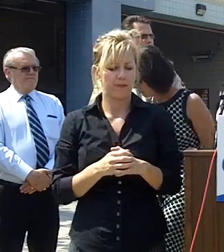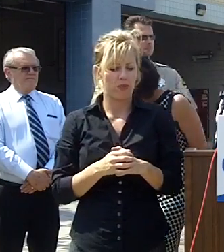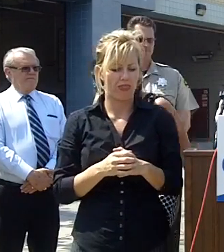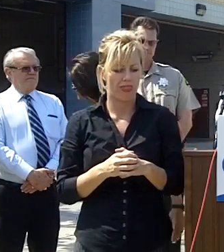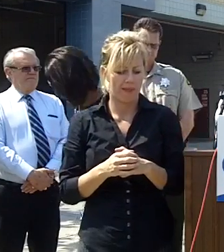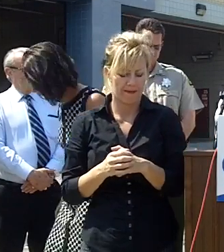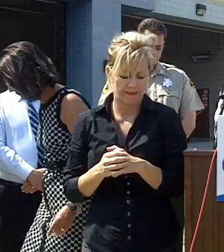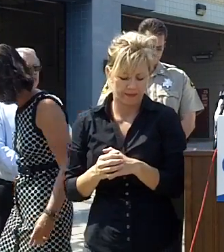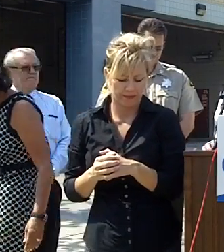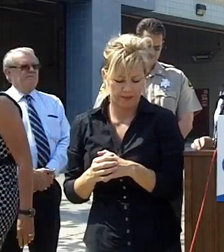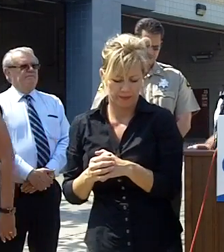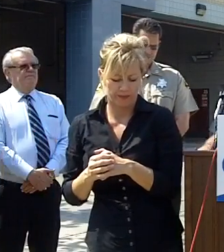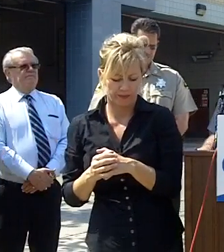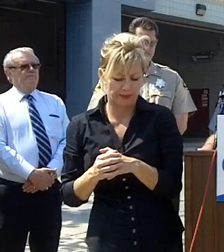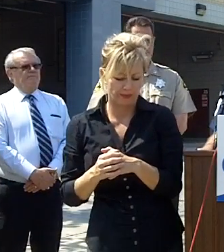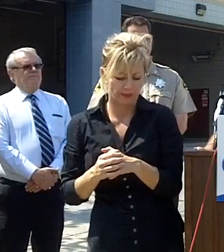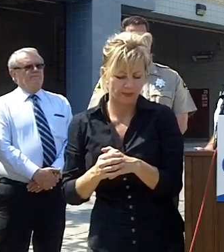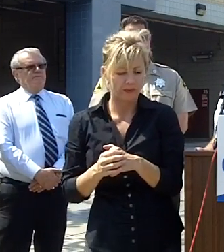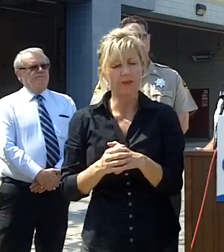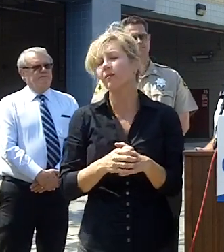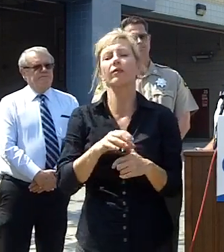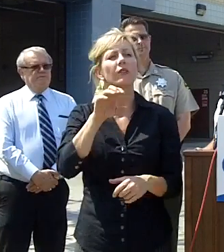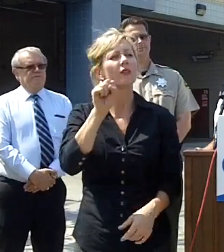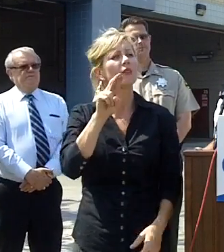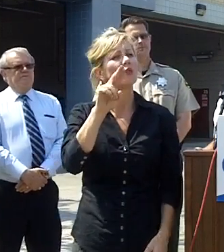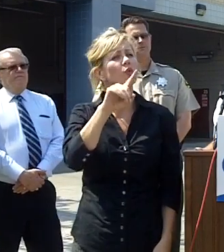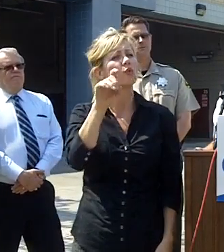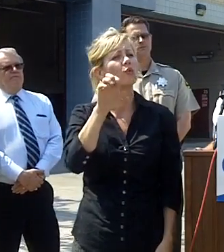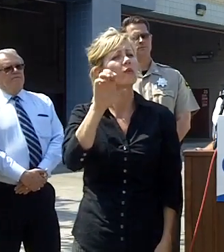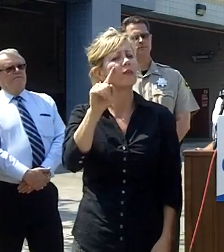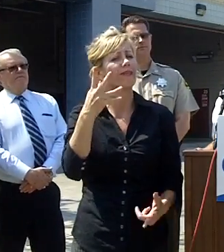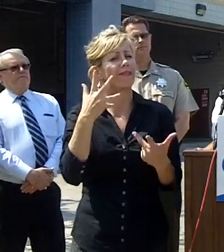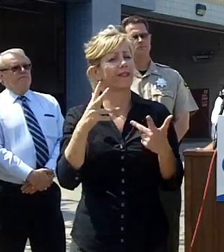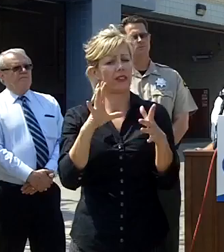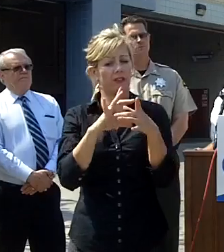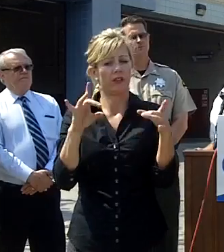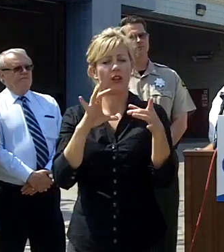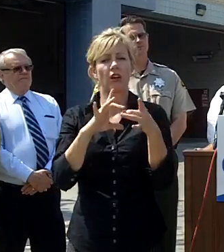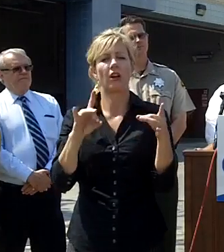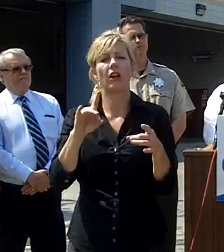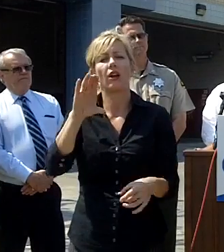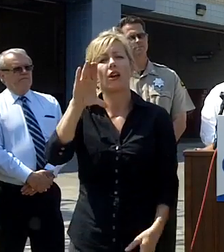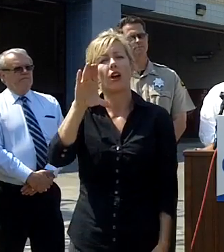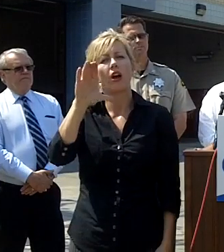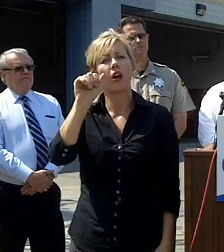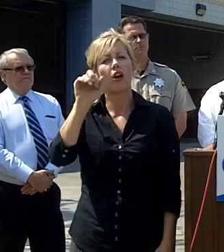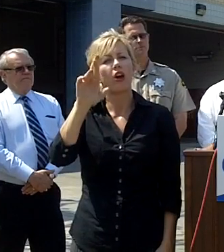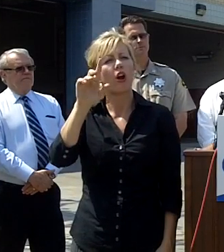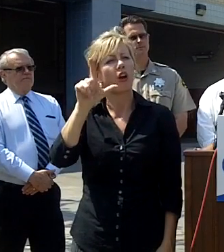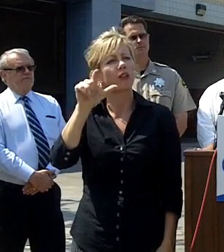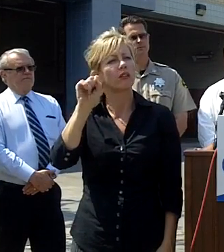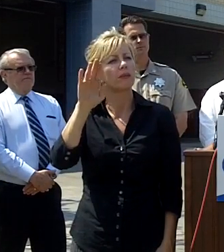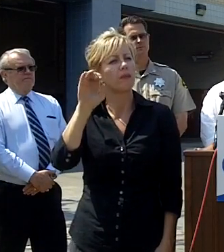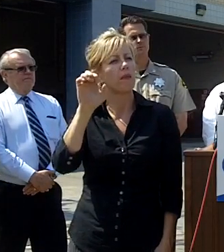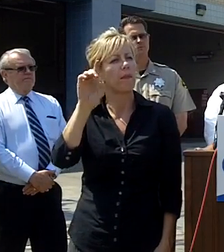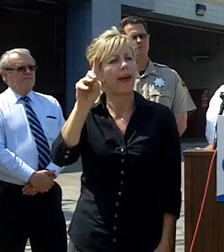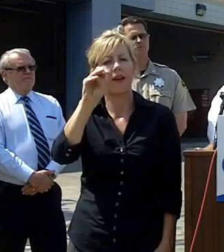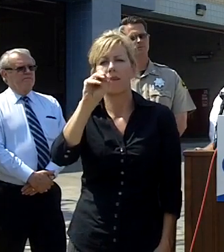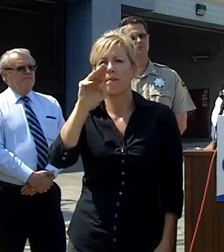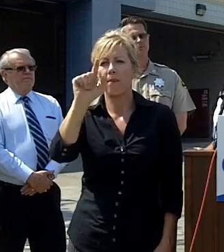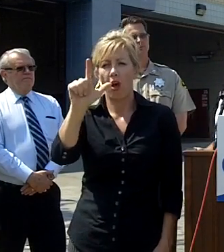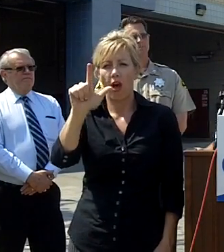as suzette said the carlsbad mall has served as an evacuation area as well as calavera hills at